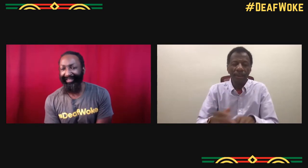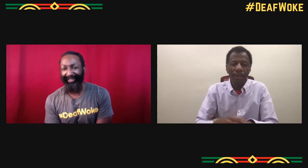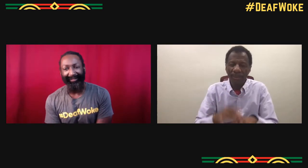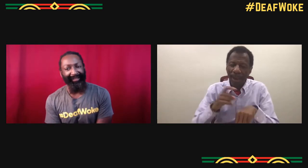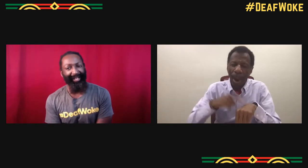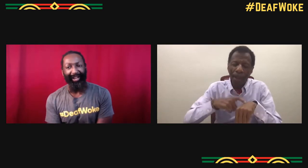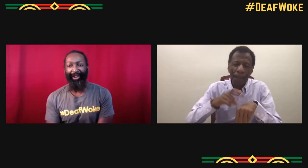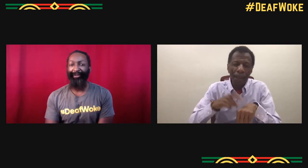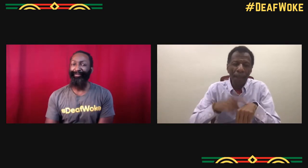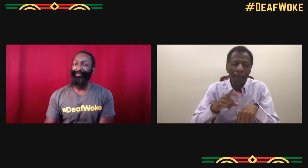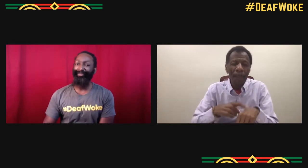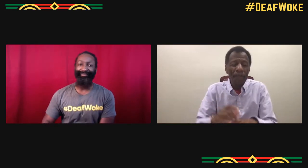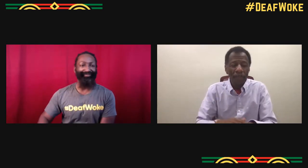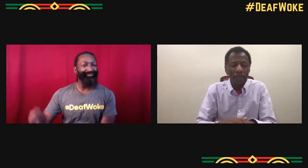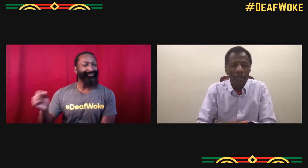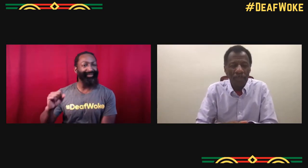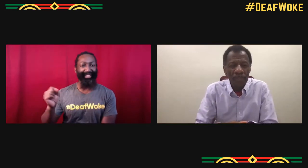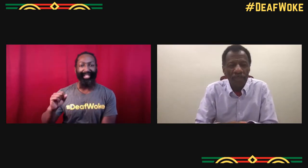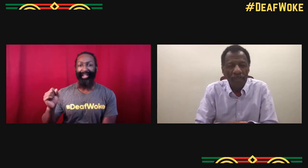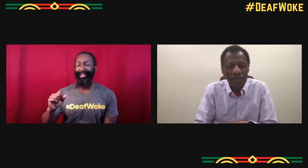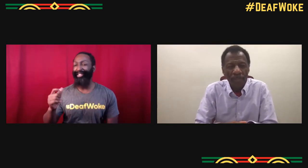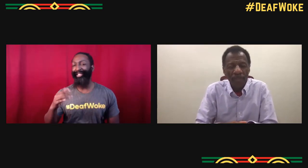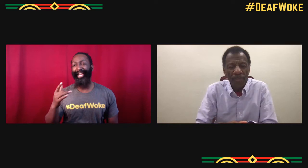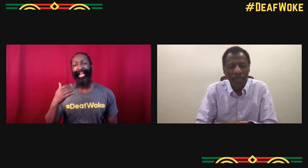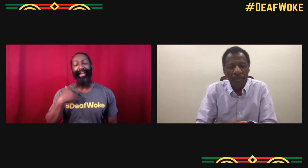That's what our company is. It's time, it's time.